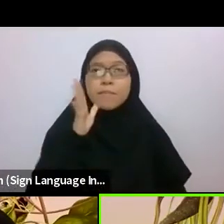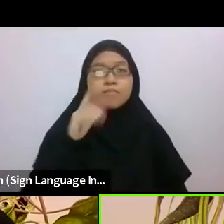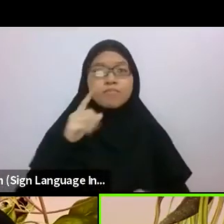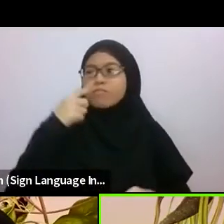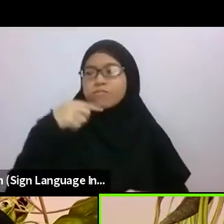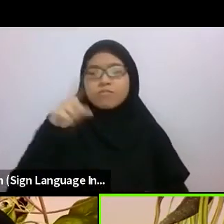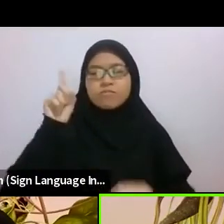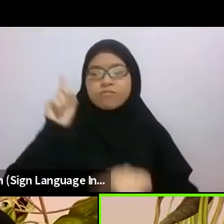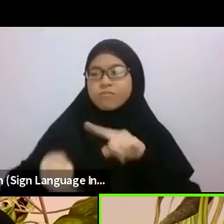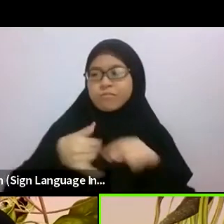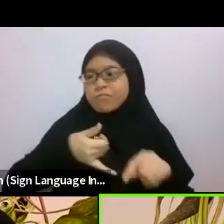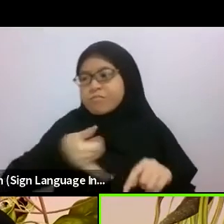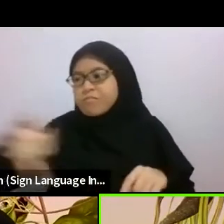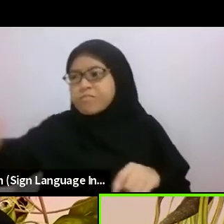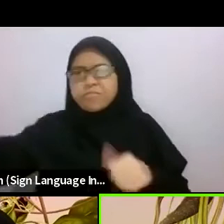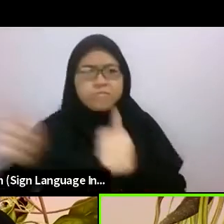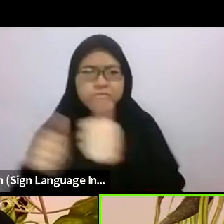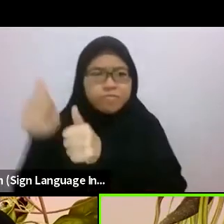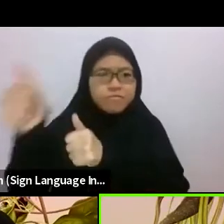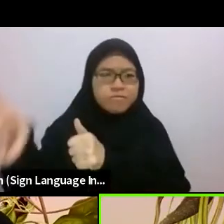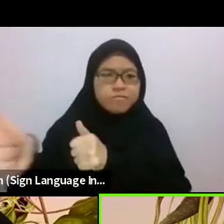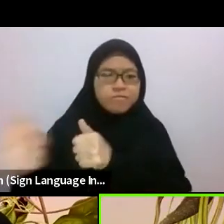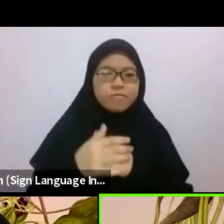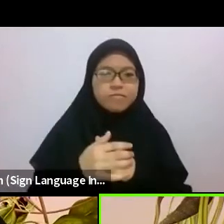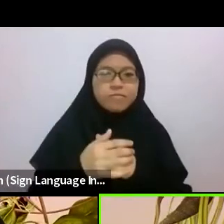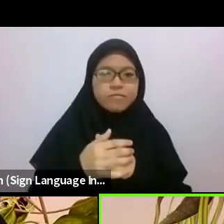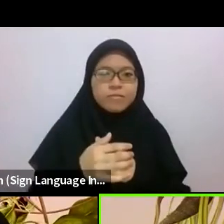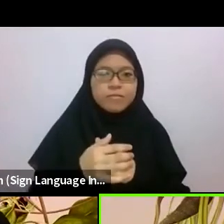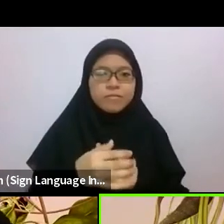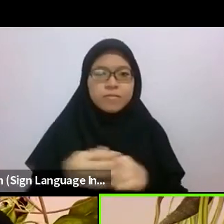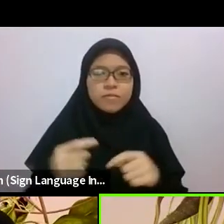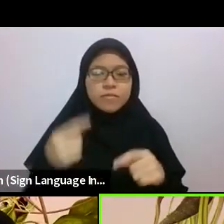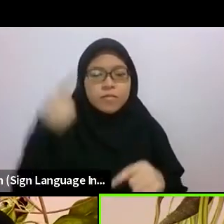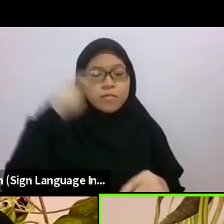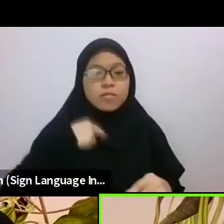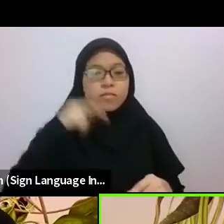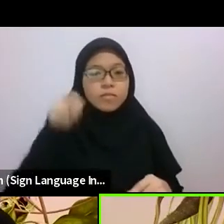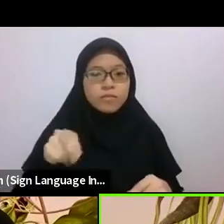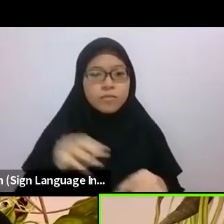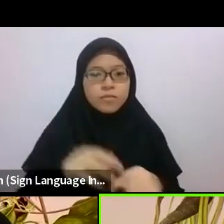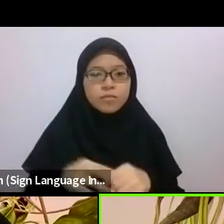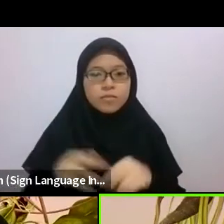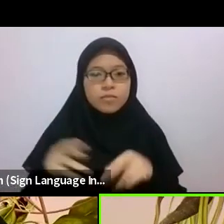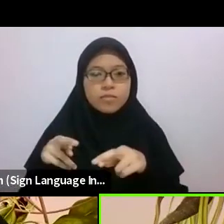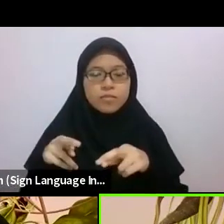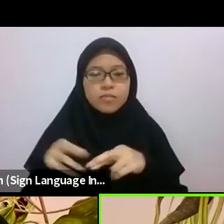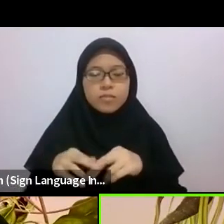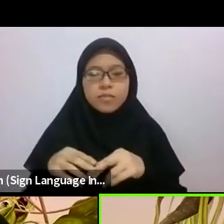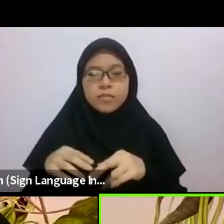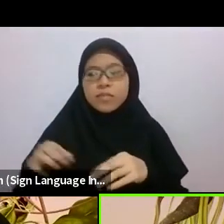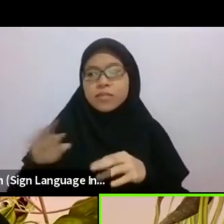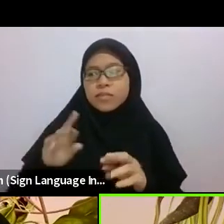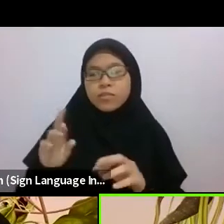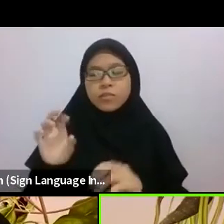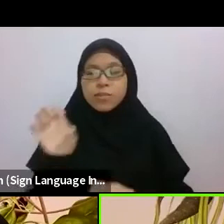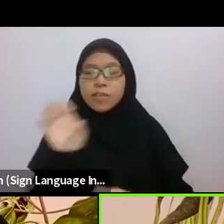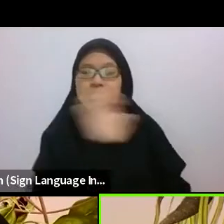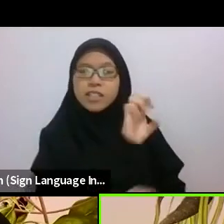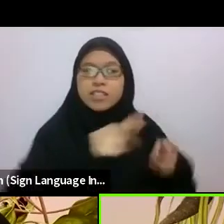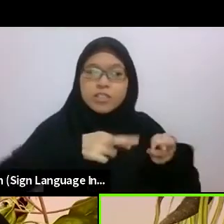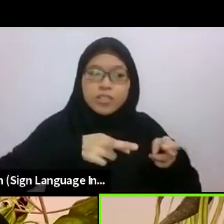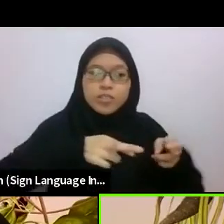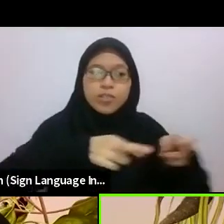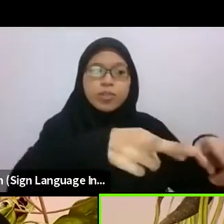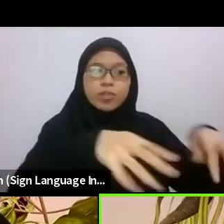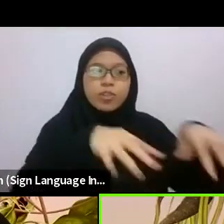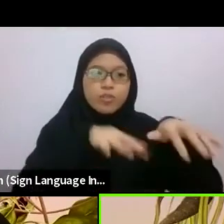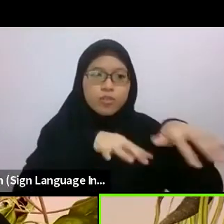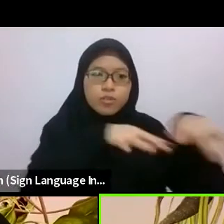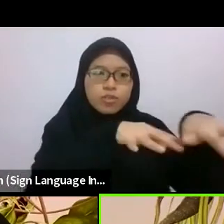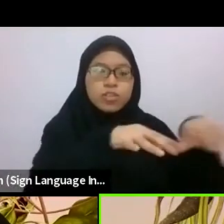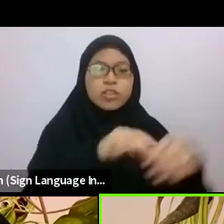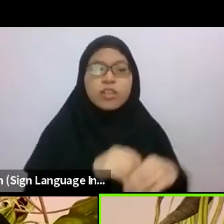to my east, the road of daily traffic, to my south, my castle, my home, and to my west, nothing of real consequence.